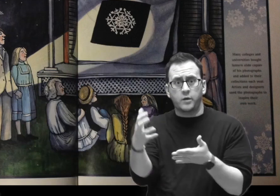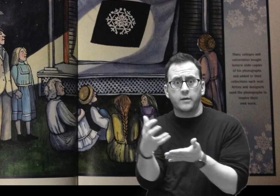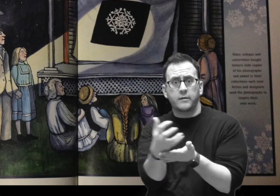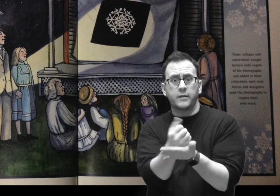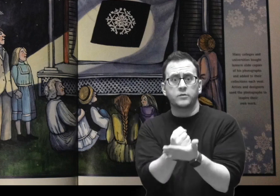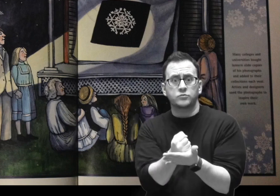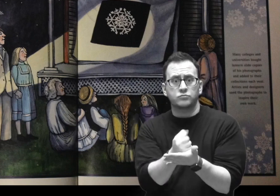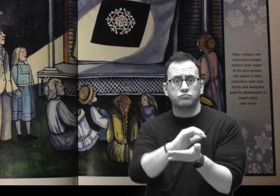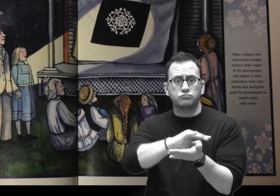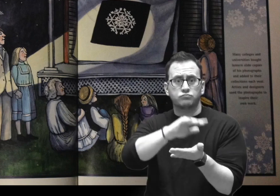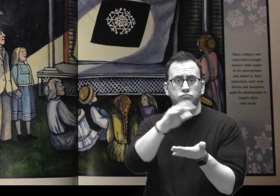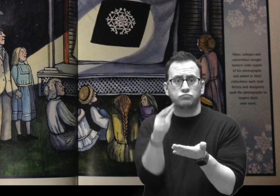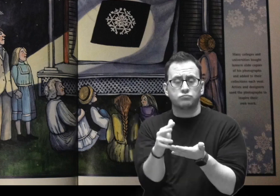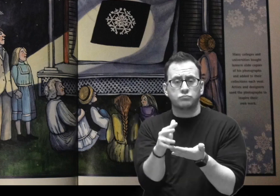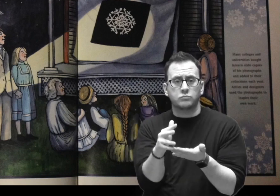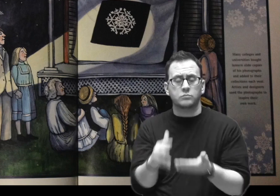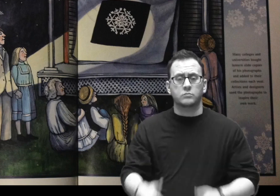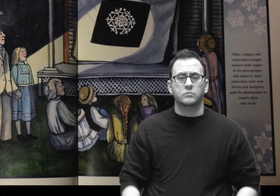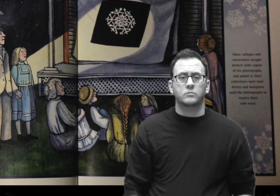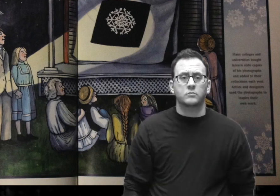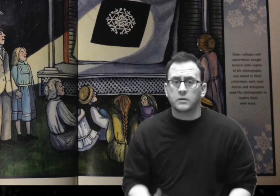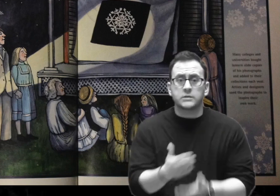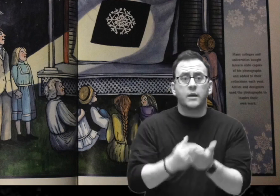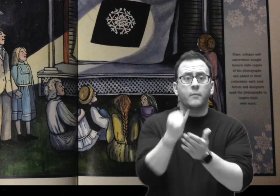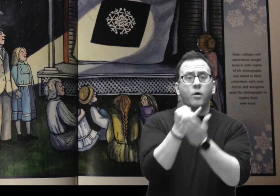Artists and designers used the photographs to inspire their own work.